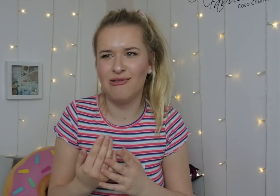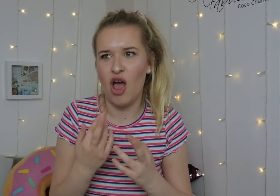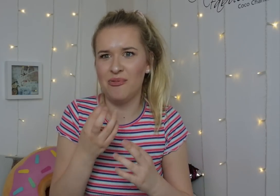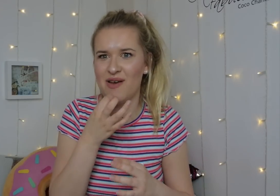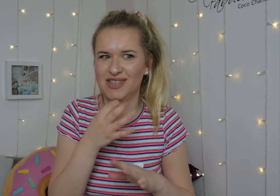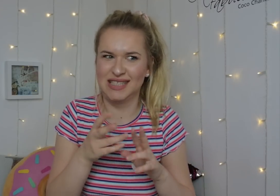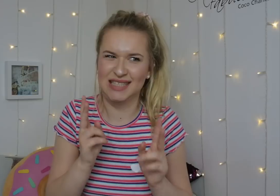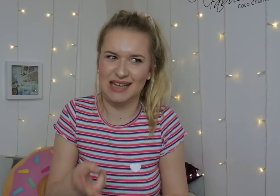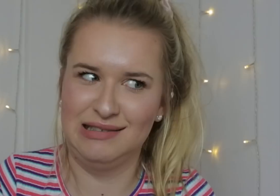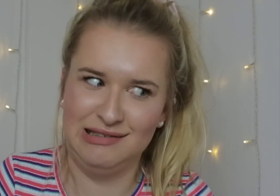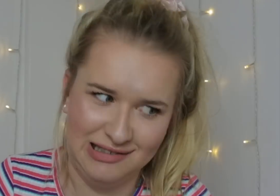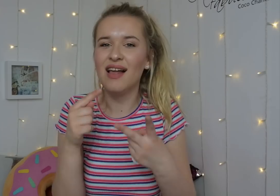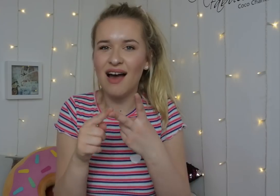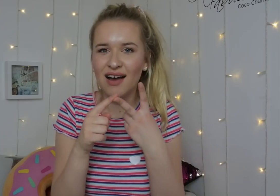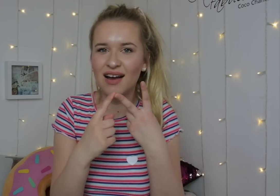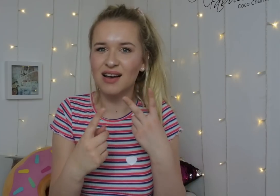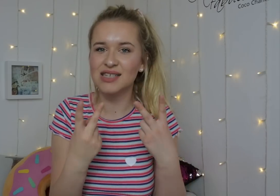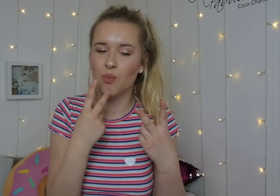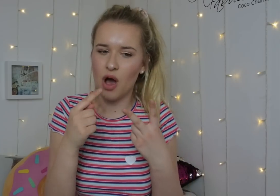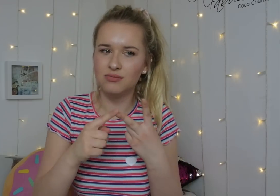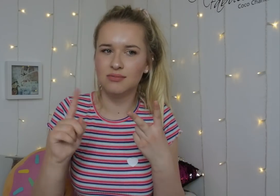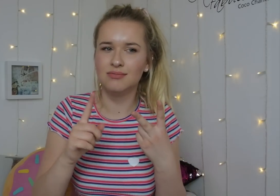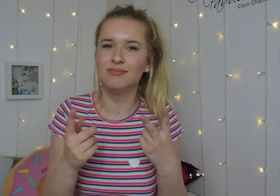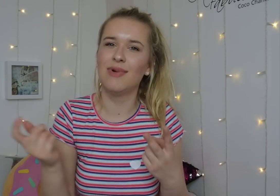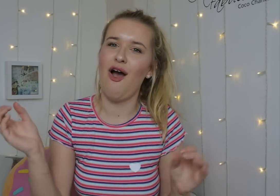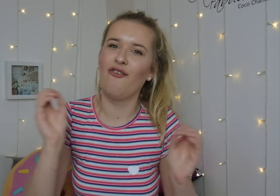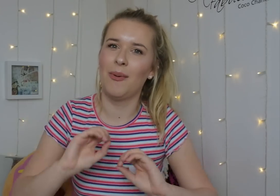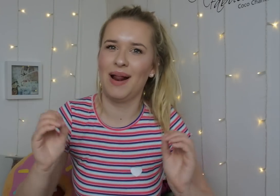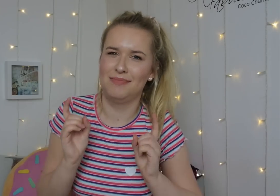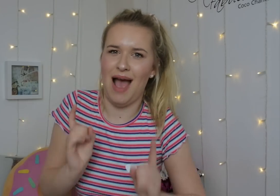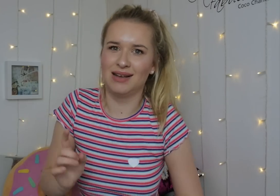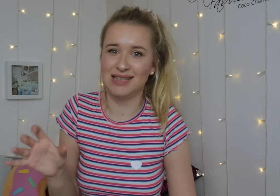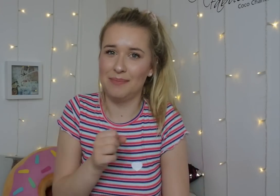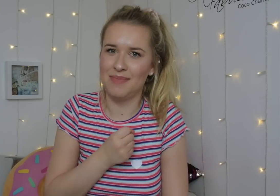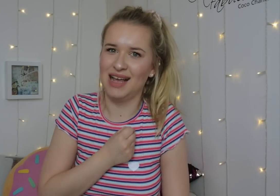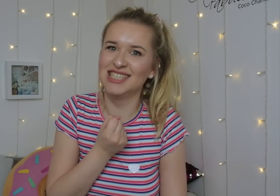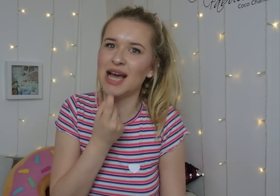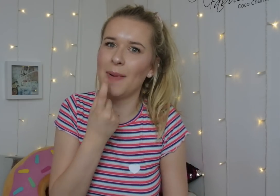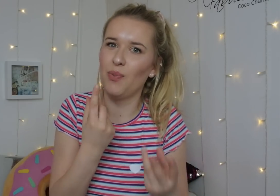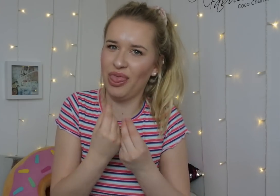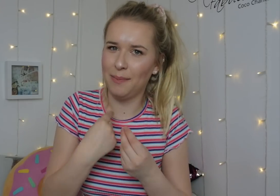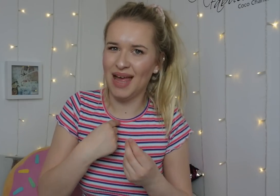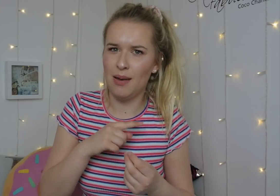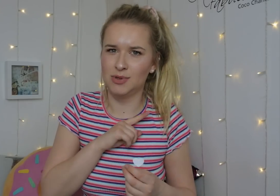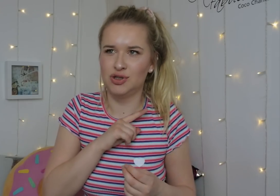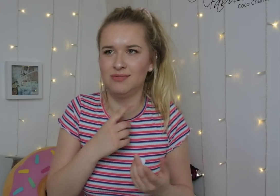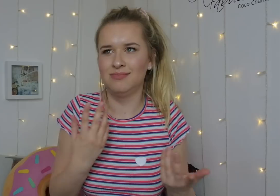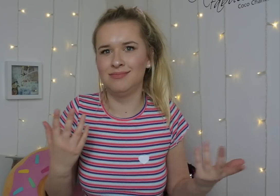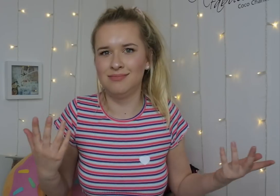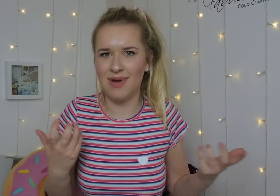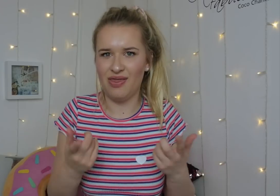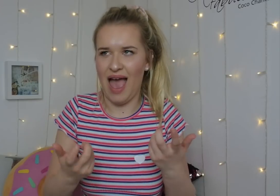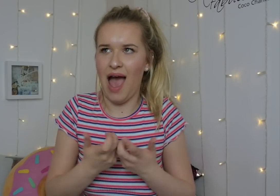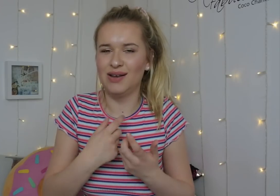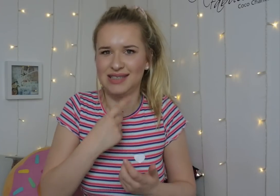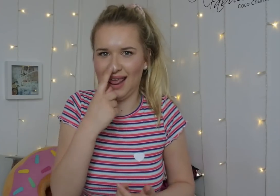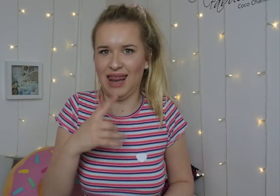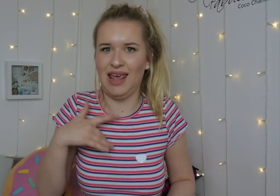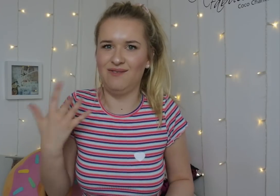Hopefully, the battery won't die. The second is my tablets obviously, because that's how I can live.